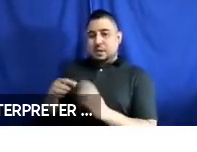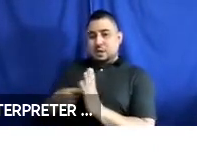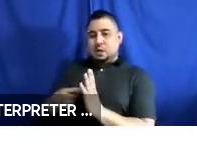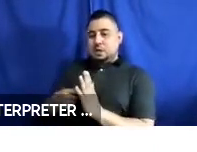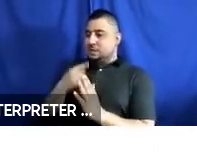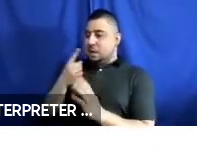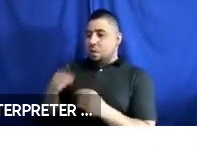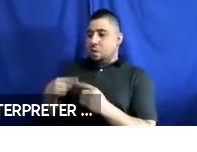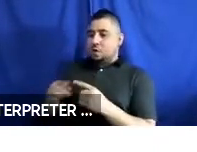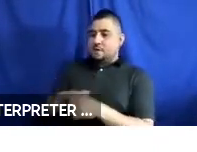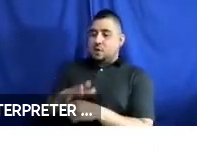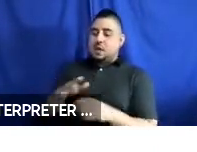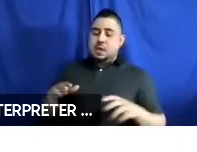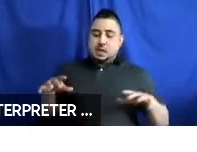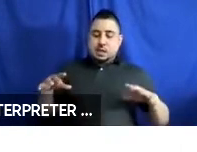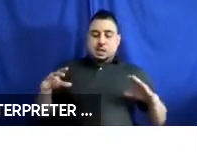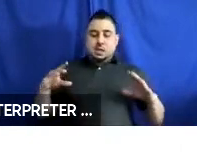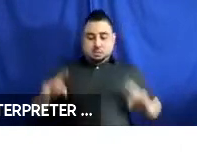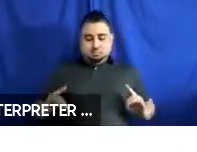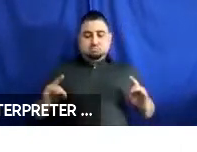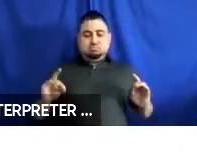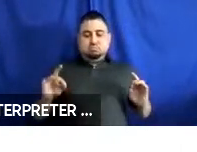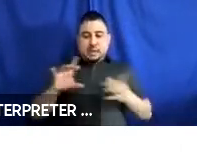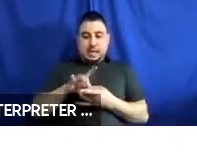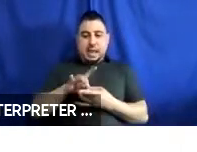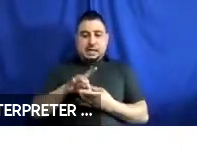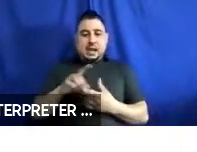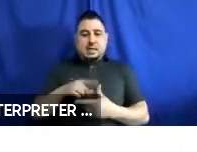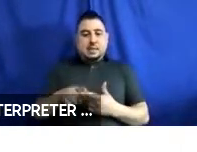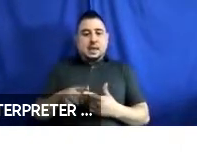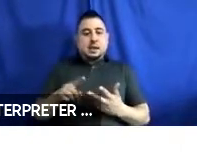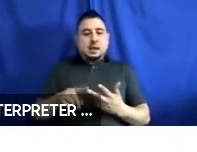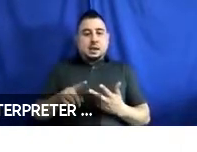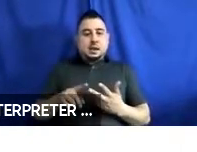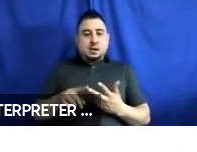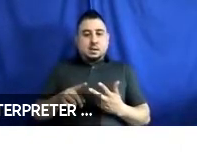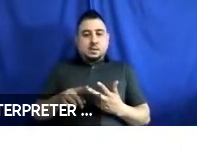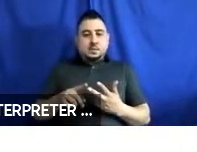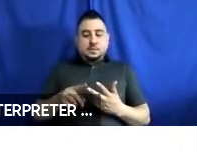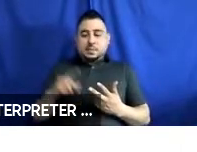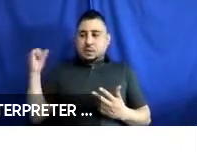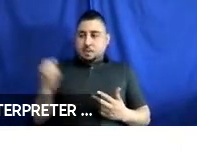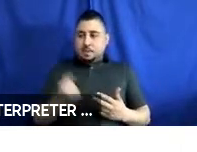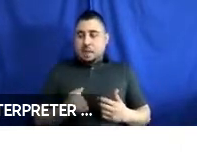fully engaged in a way that can snug the belts and doesn’t require the person to make the